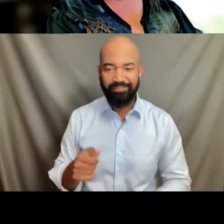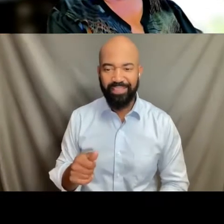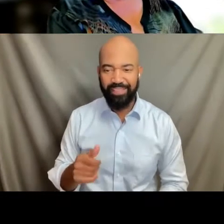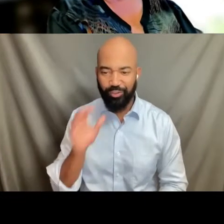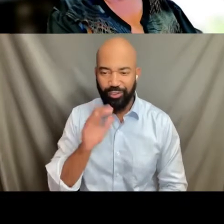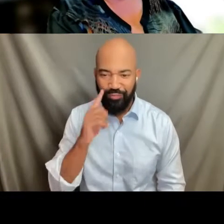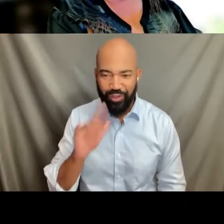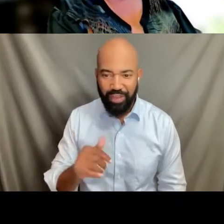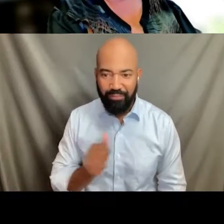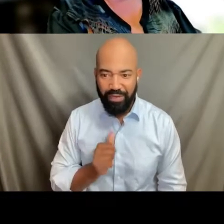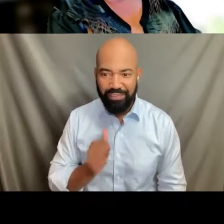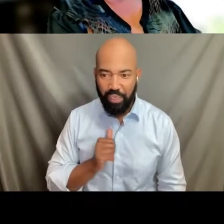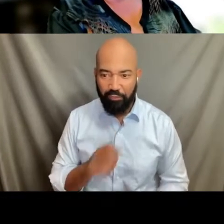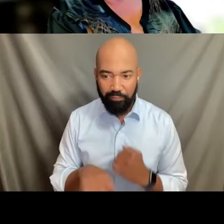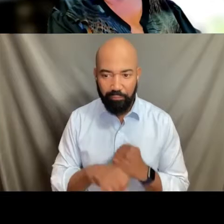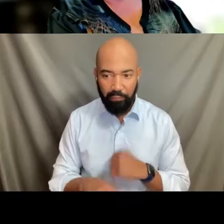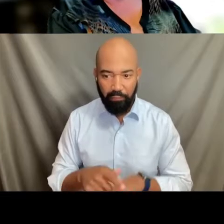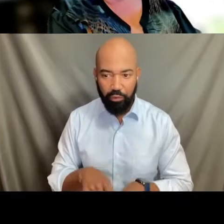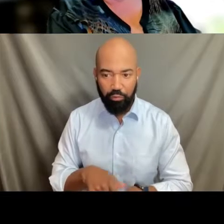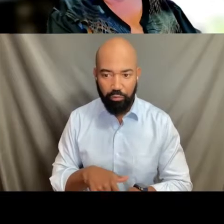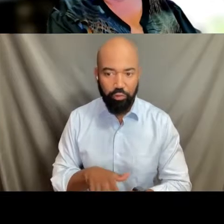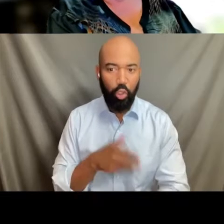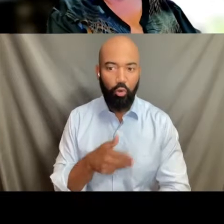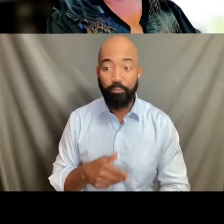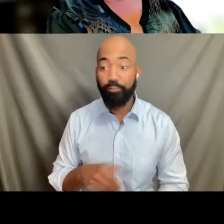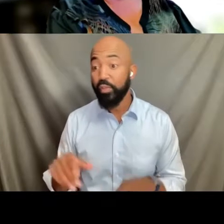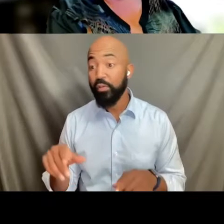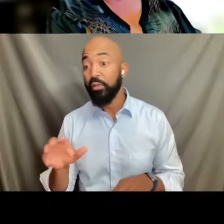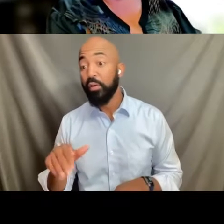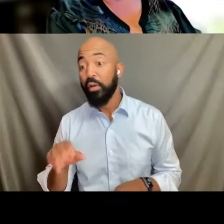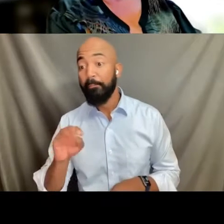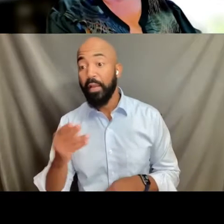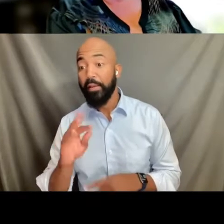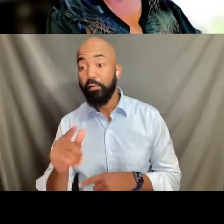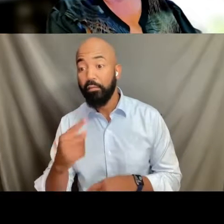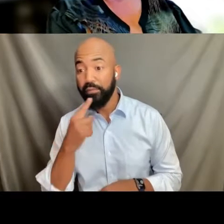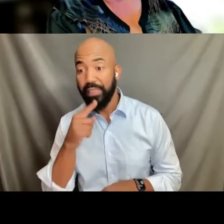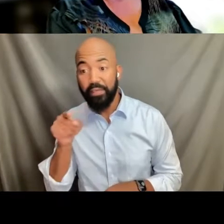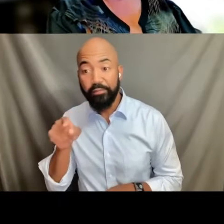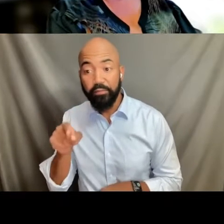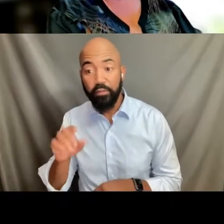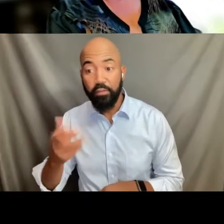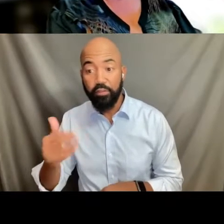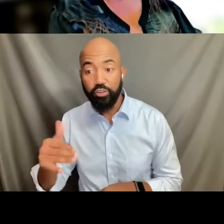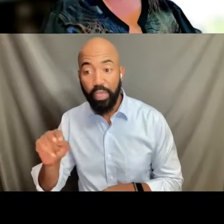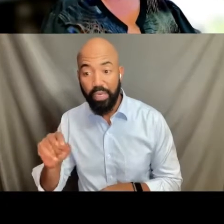Okay, Michael is also saying in the chat, you can feel free to also add your upcoming events in the chat.